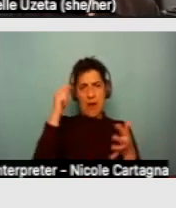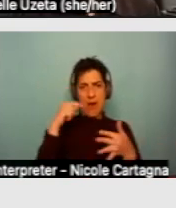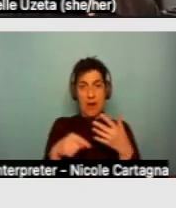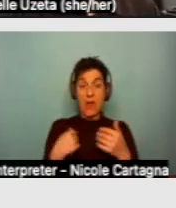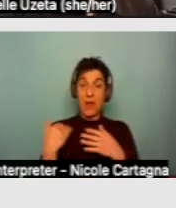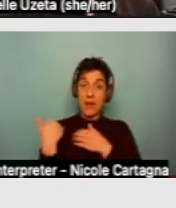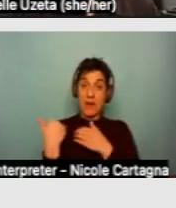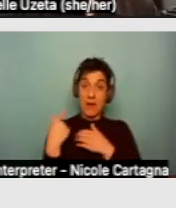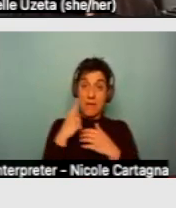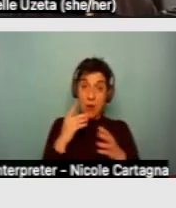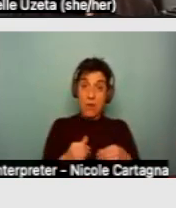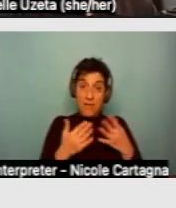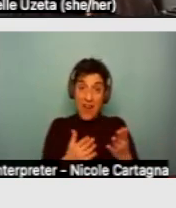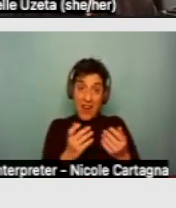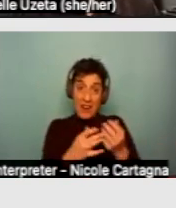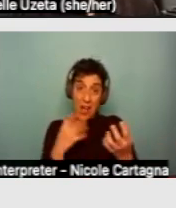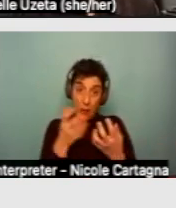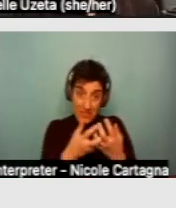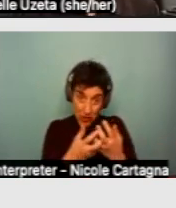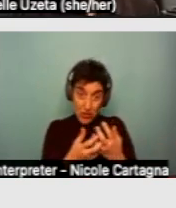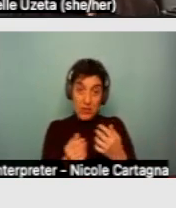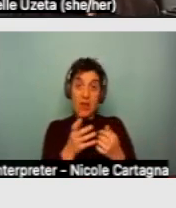and modifications is an affirmative one.